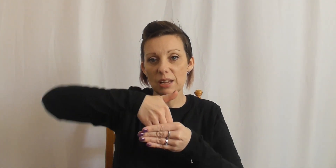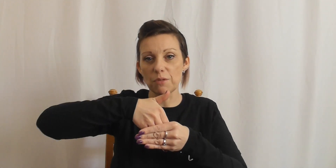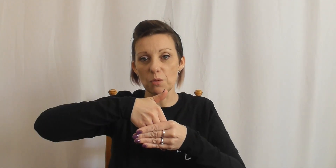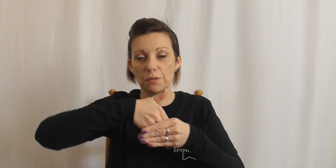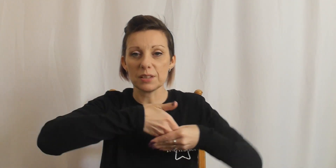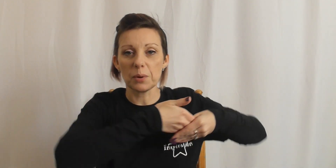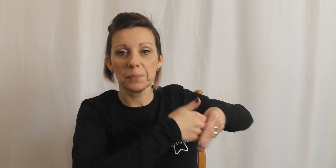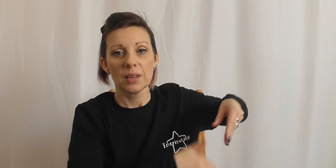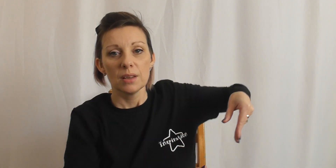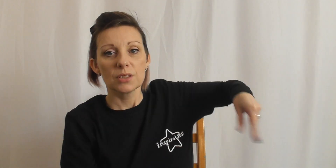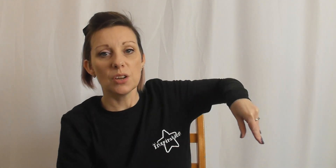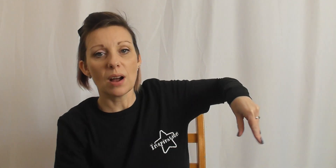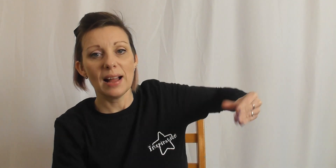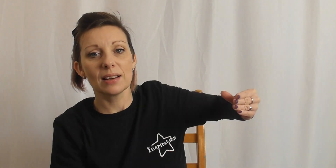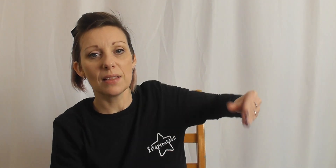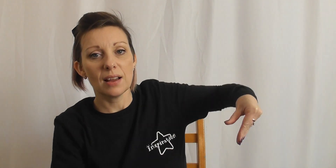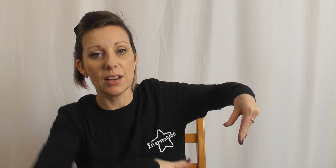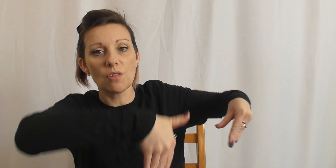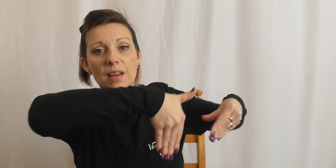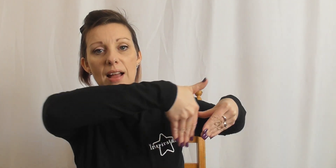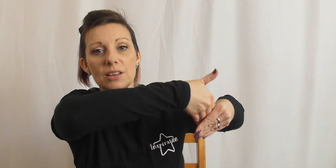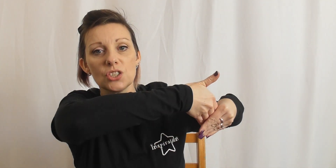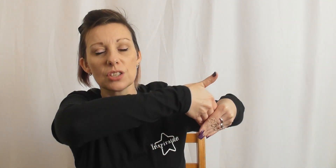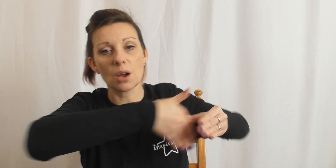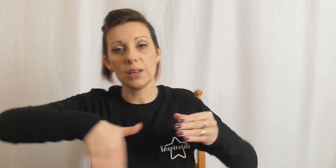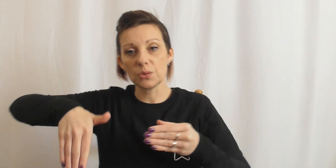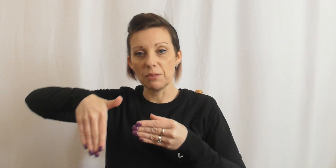involved for this one. So you've got a hand like that and your other hand is just going into it in